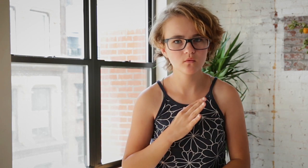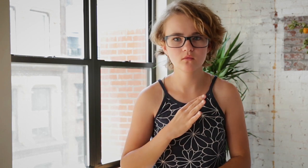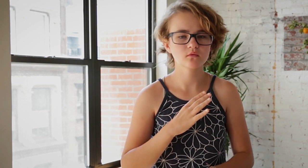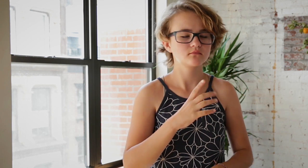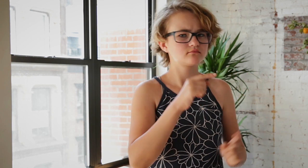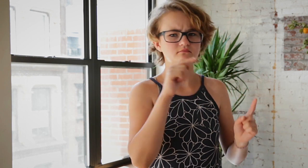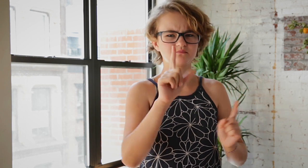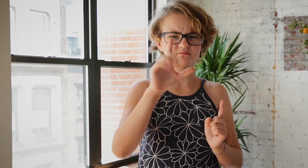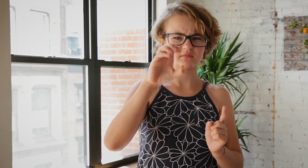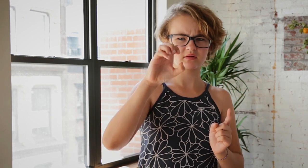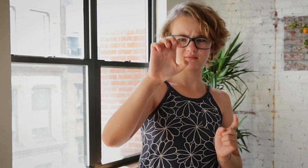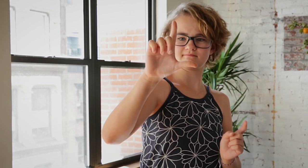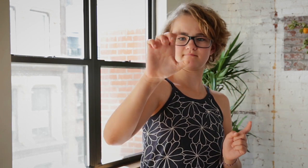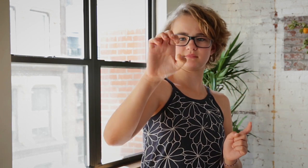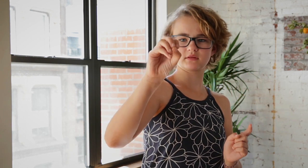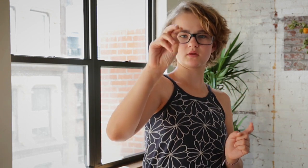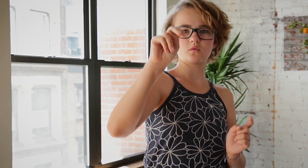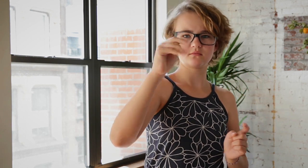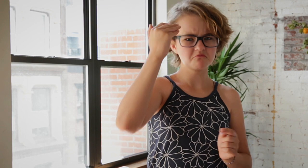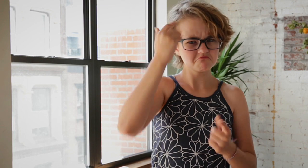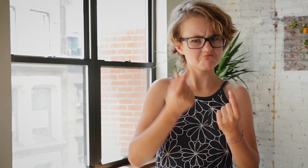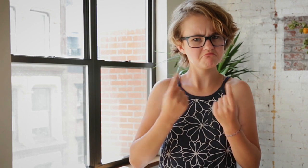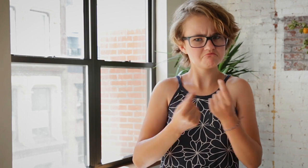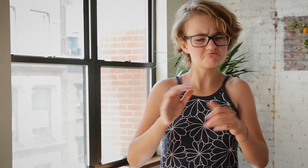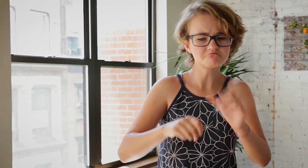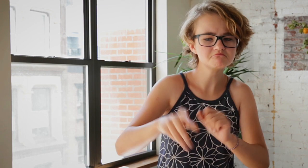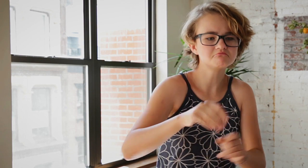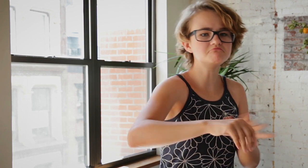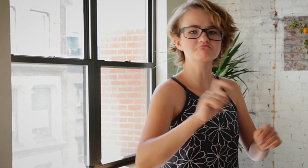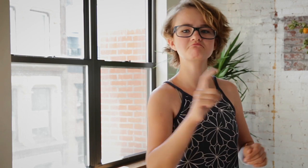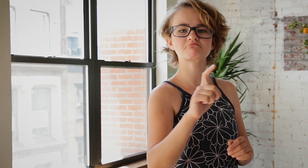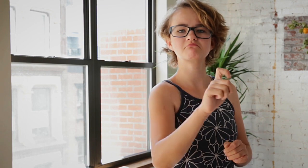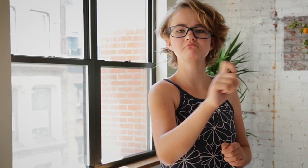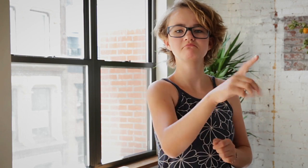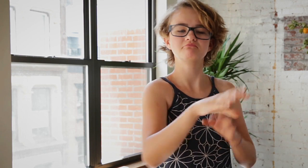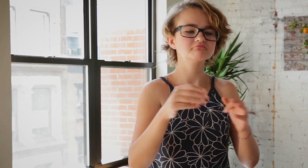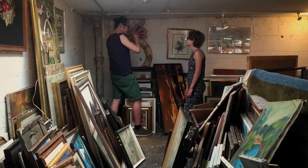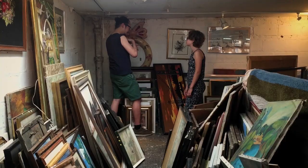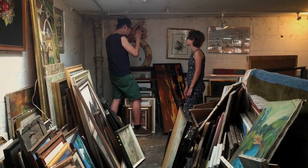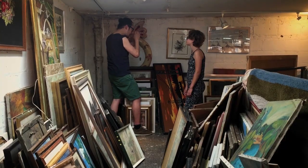Leon knew what he was doing and went through the selections. He went through the space. He was looking for something...